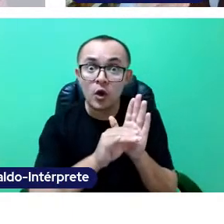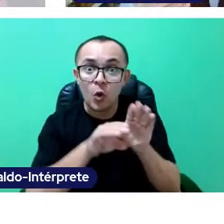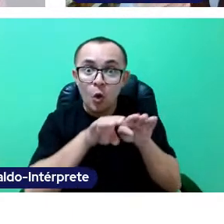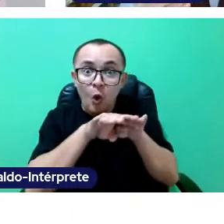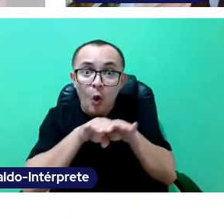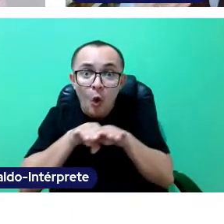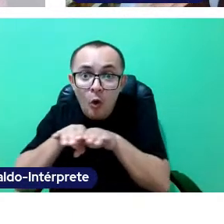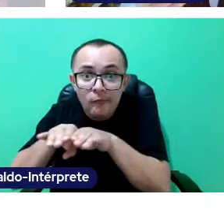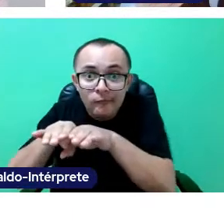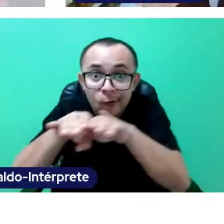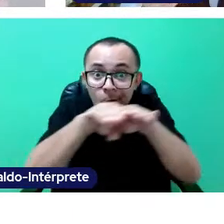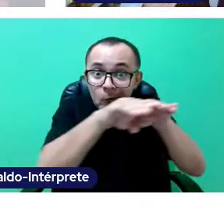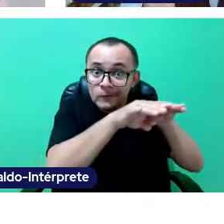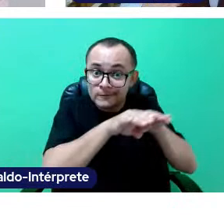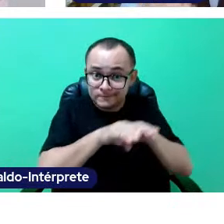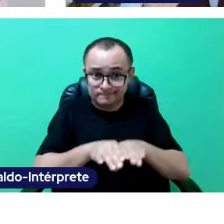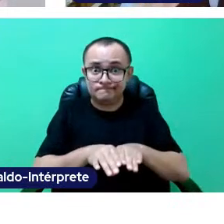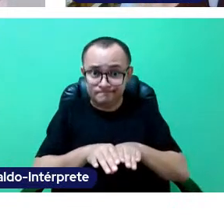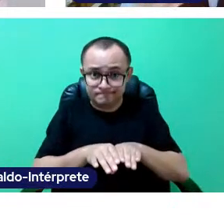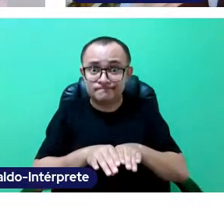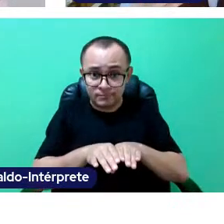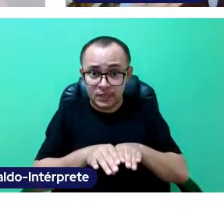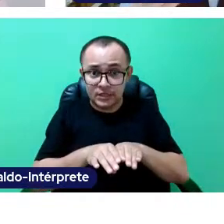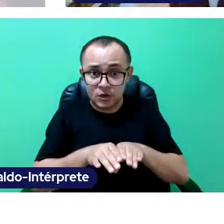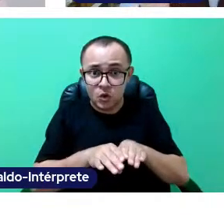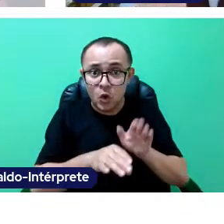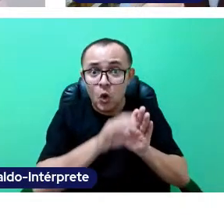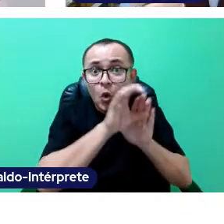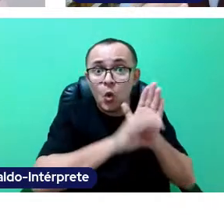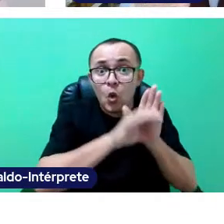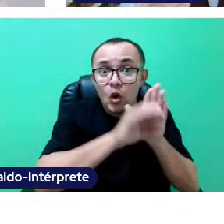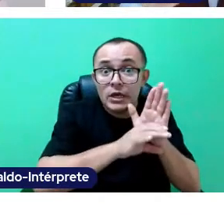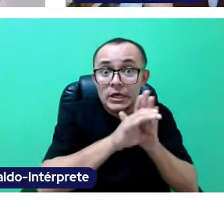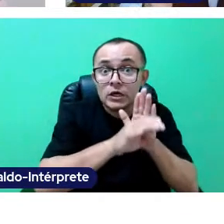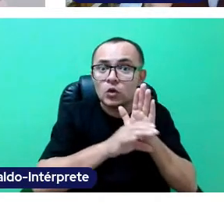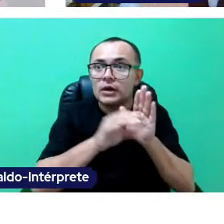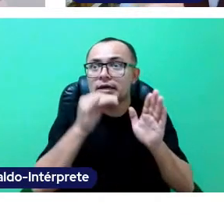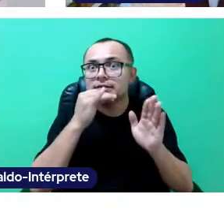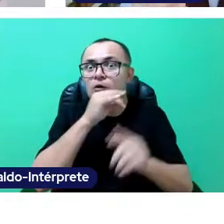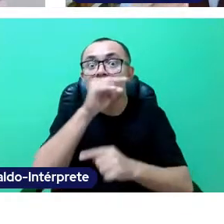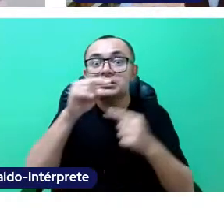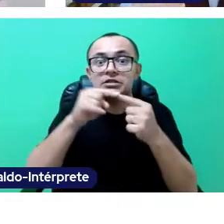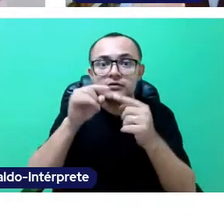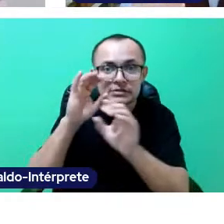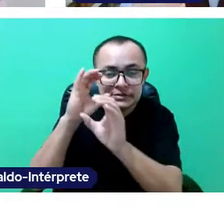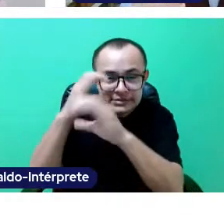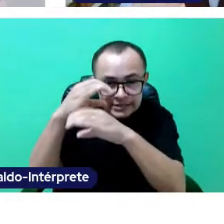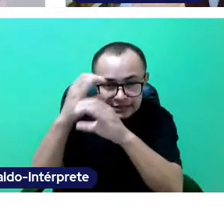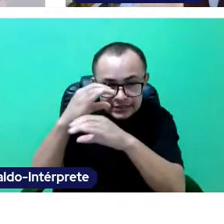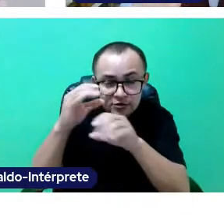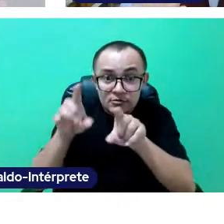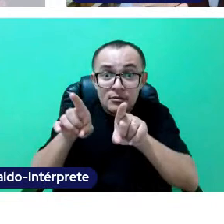A curriculum that has a scientific disposition, but that is open to the pluralism of individuals.